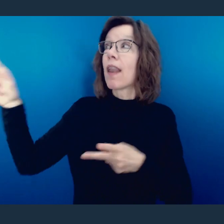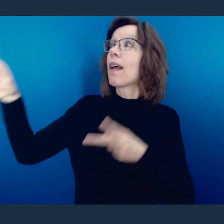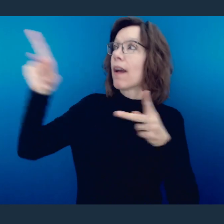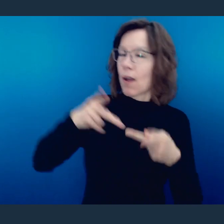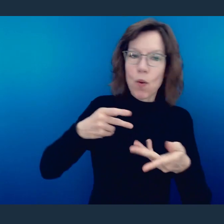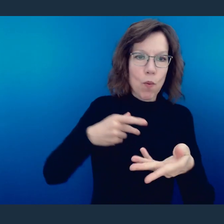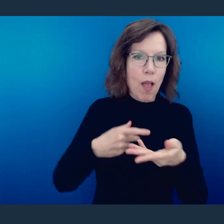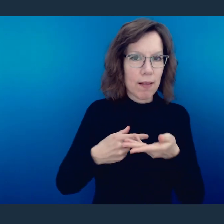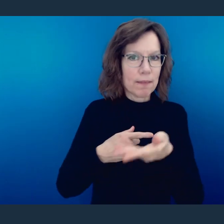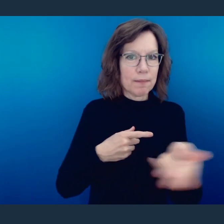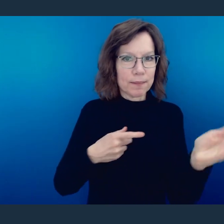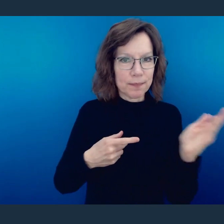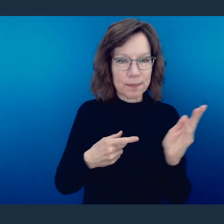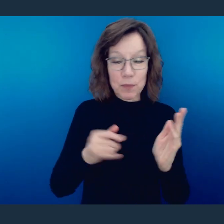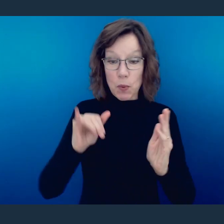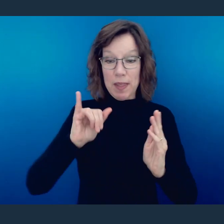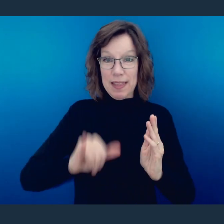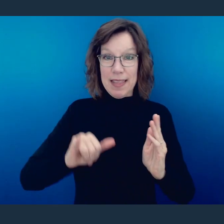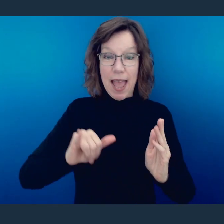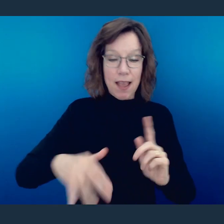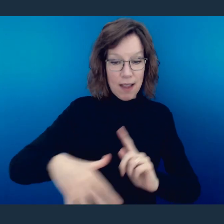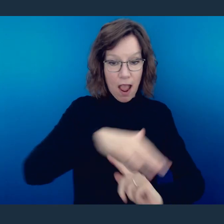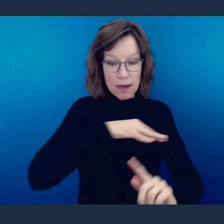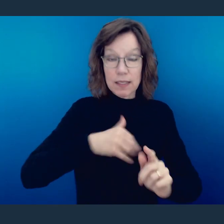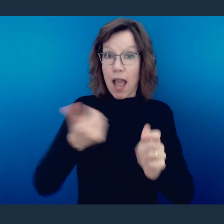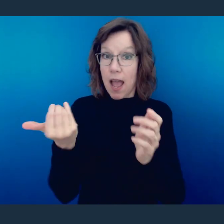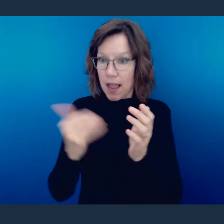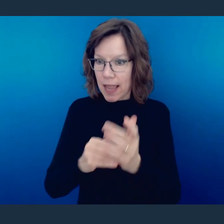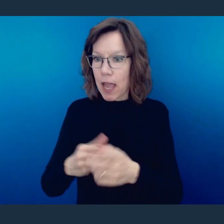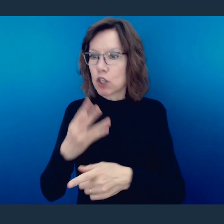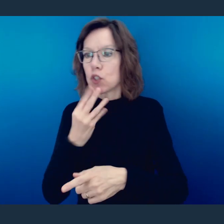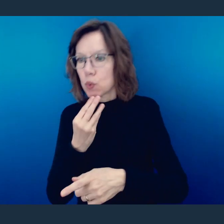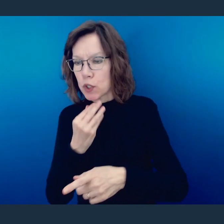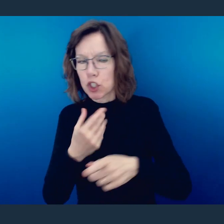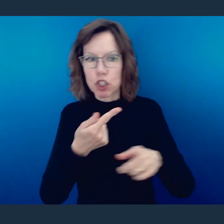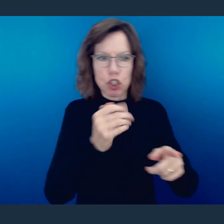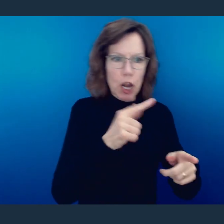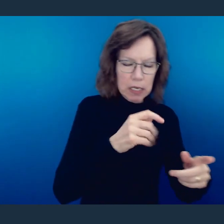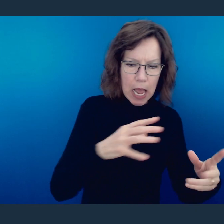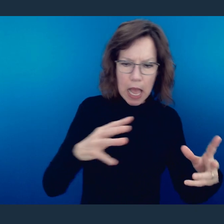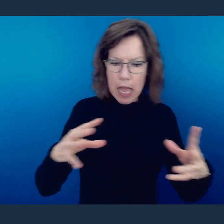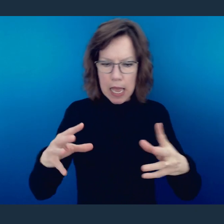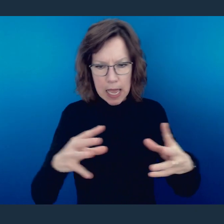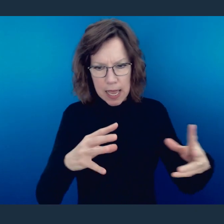Understand that in the context here, we have these merging communities trying to be one